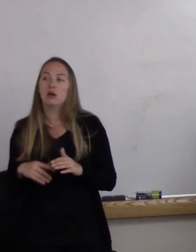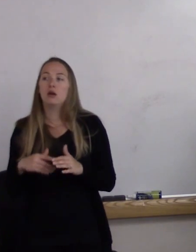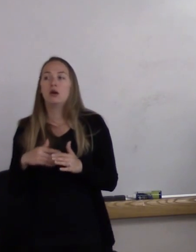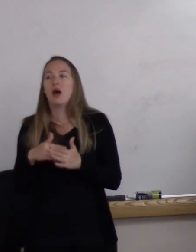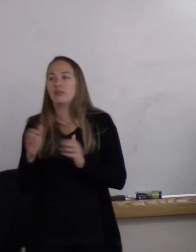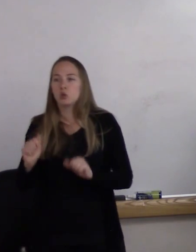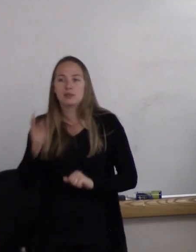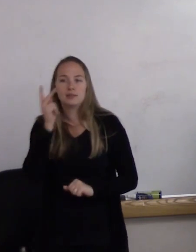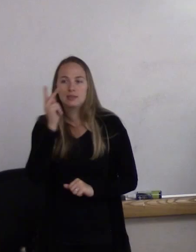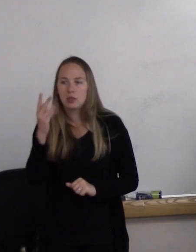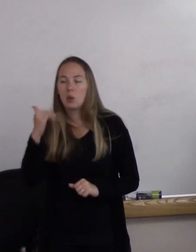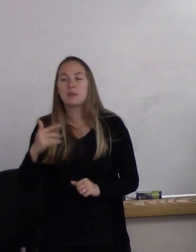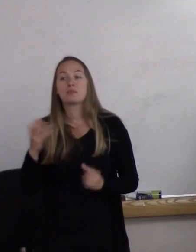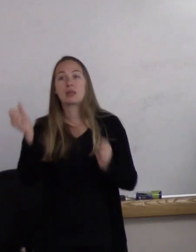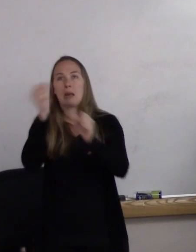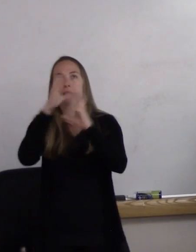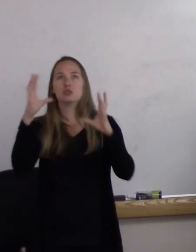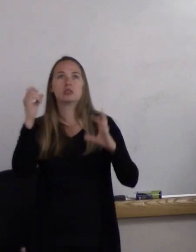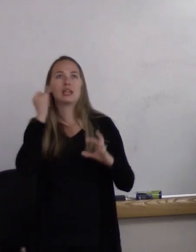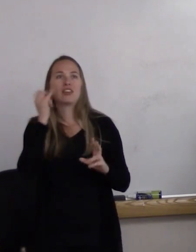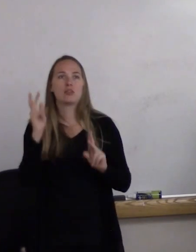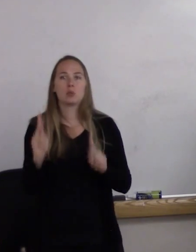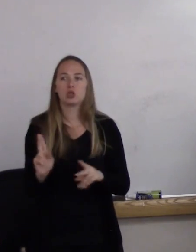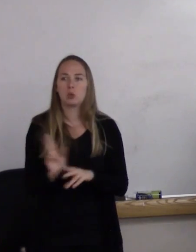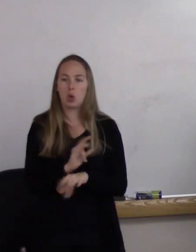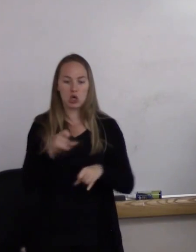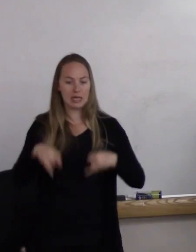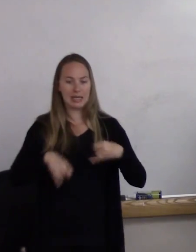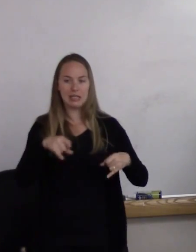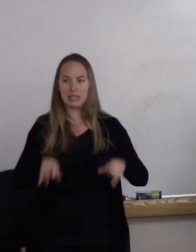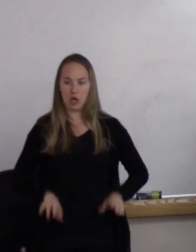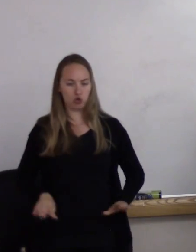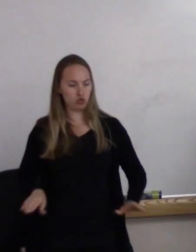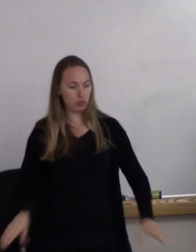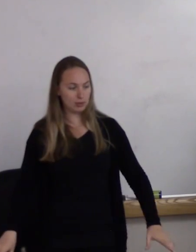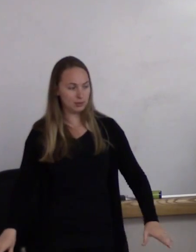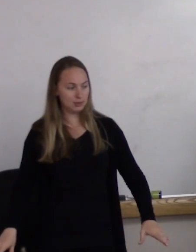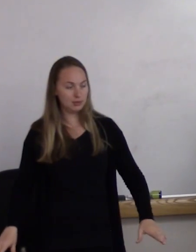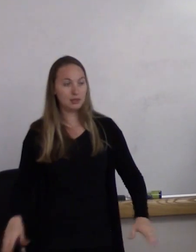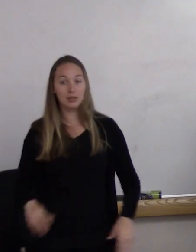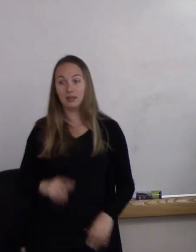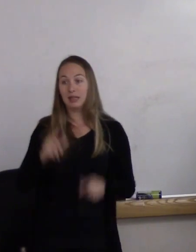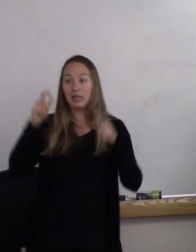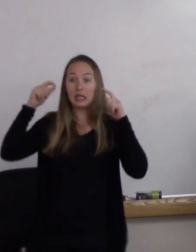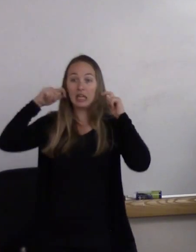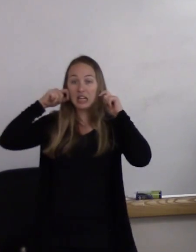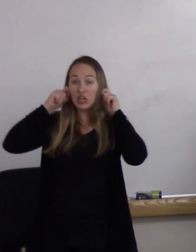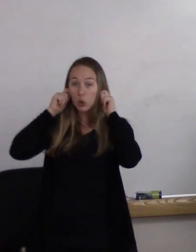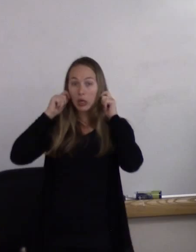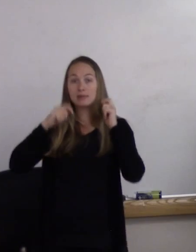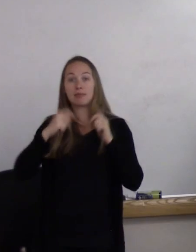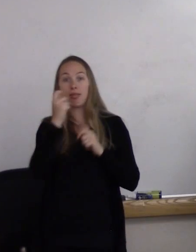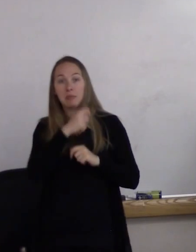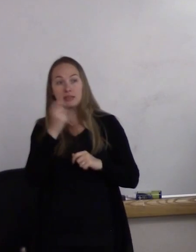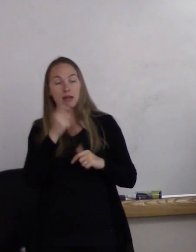Imagine a person who's wearing high heels and a dress and earrings and lipstick walking into the men's restroom